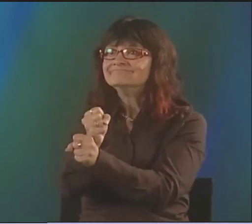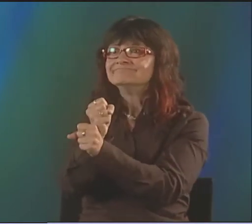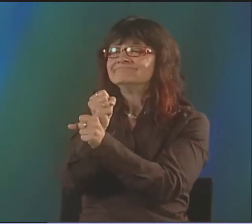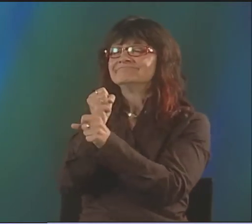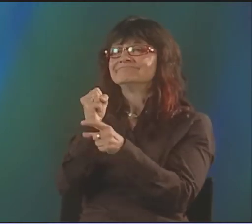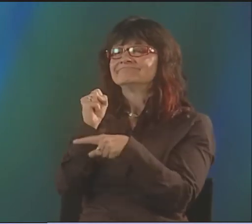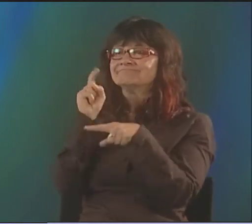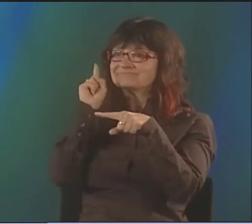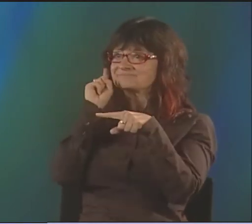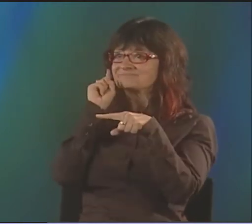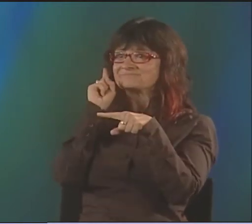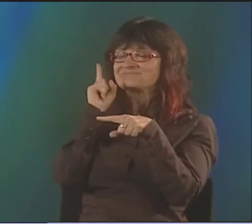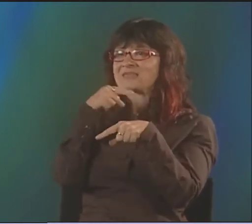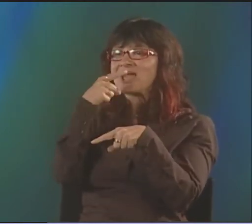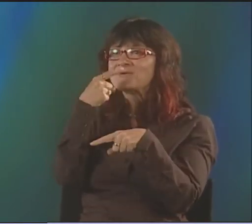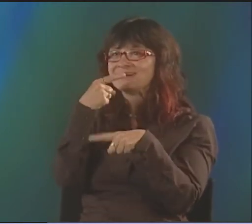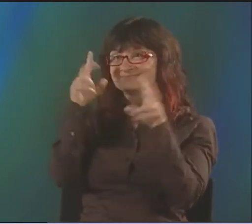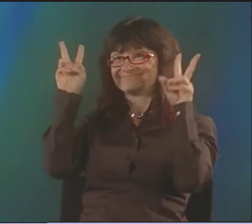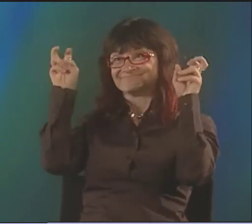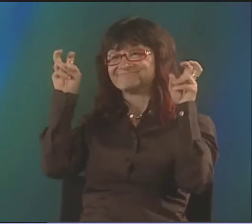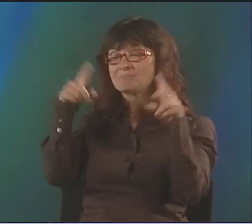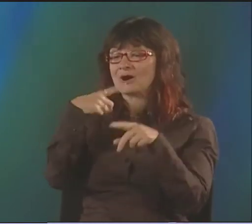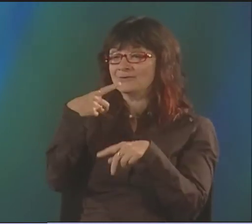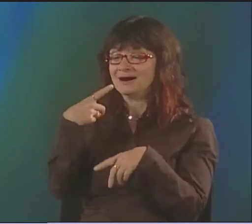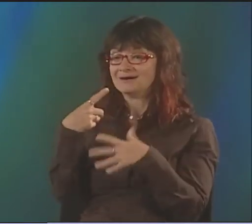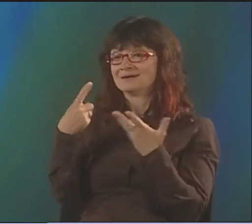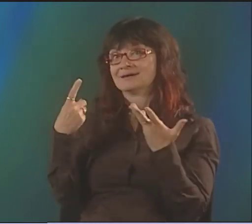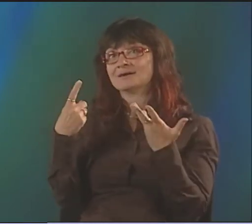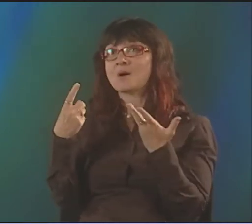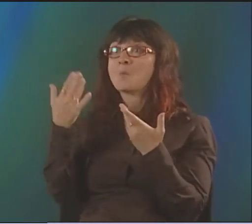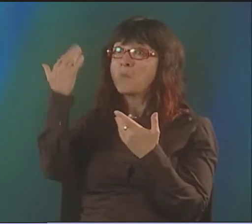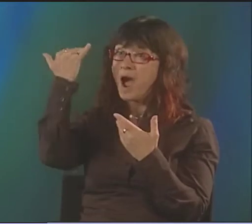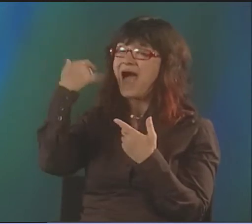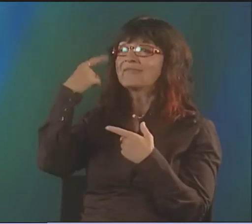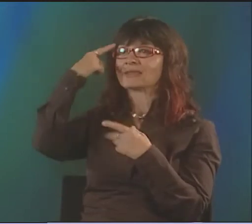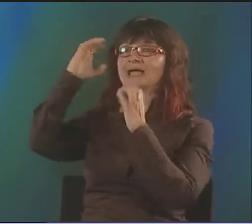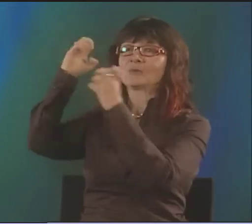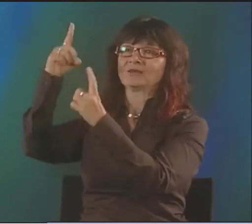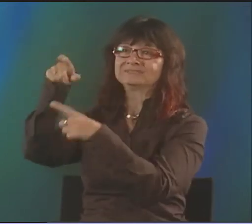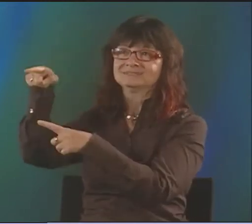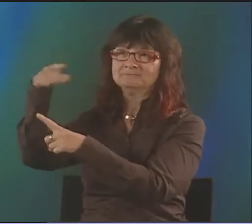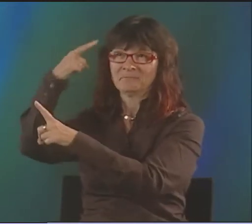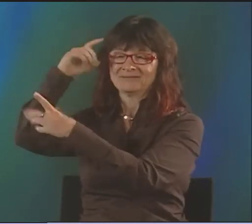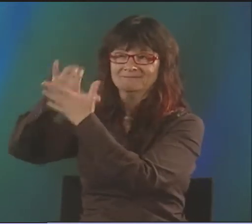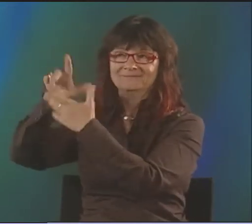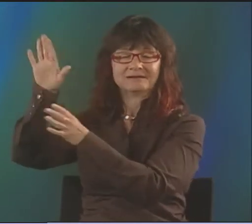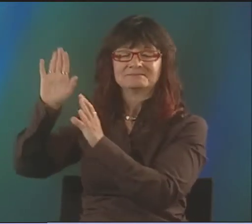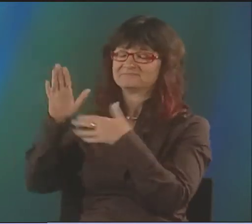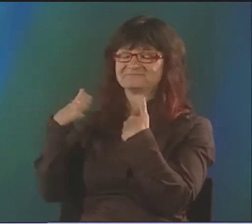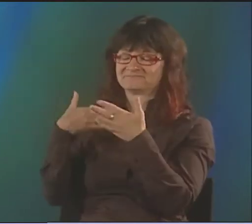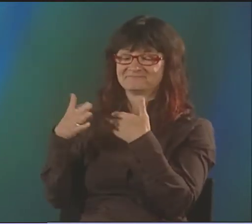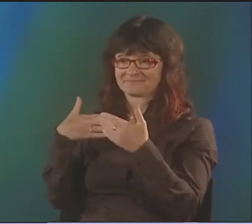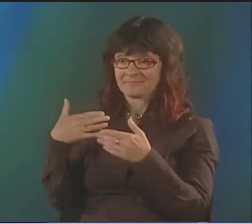THAT THEIR ART WAS MAKING PEANUT BUTTER SANDWICHES. AND THAT KIND OF GOT ME DRAWN IN IN A SENSE.